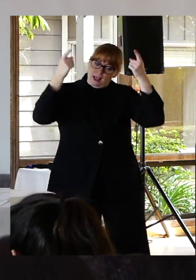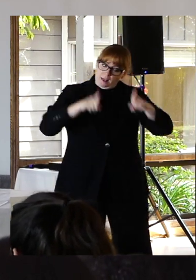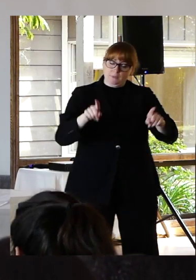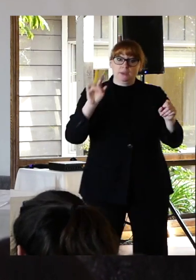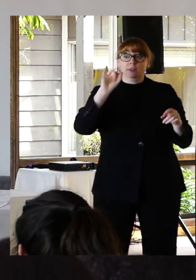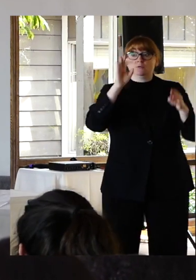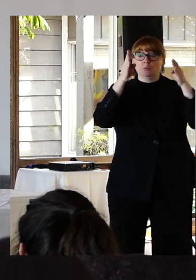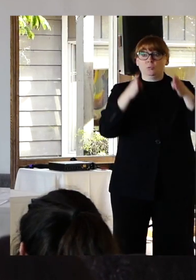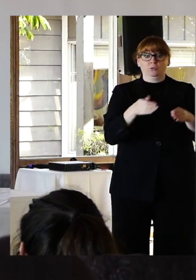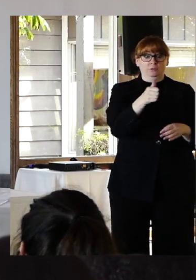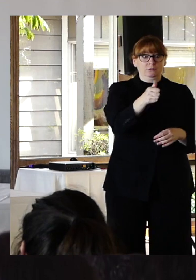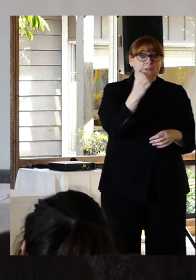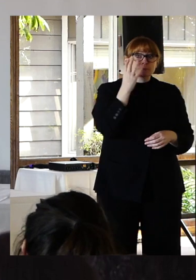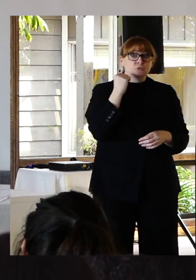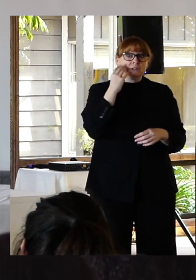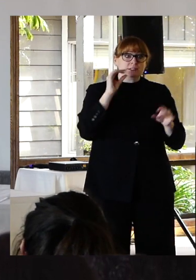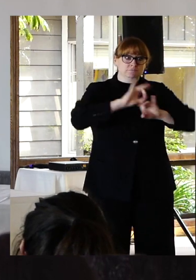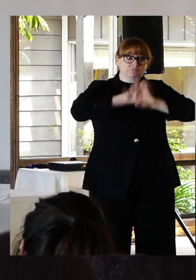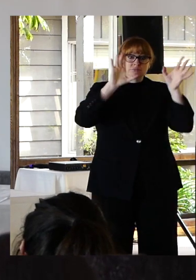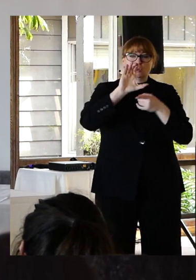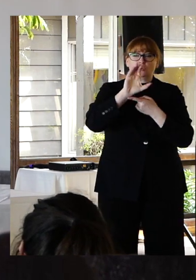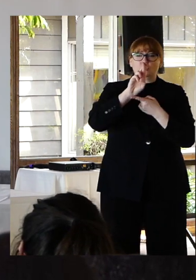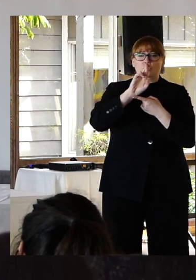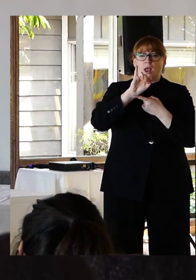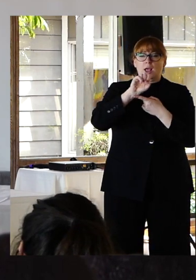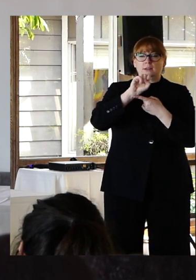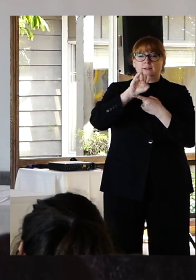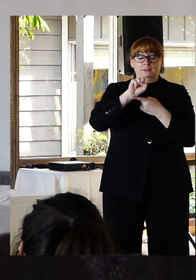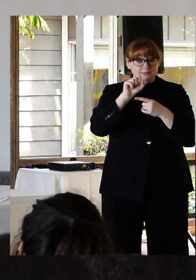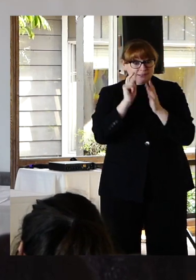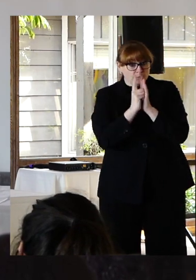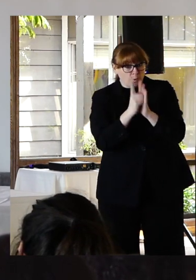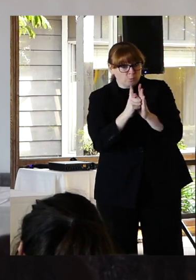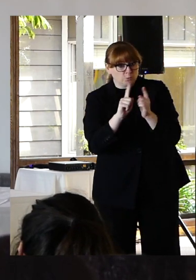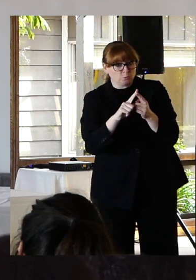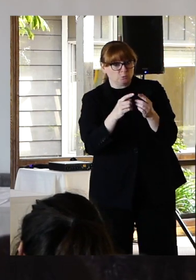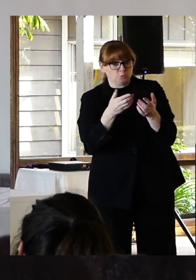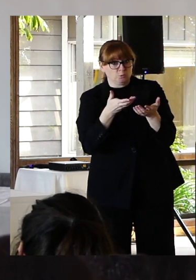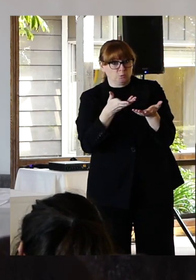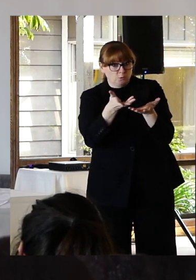time to talk while actively listening to them allows for them to open up